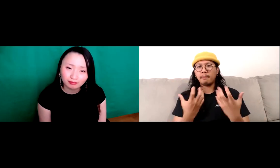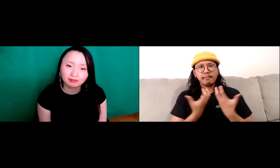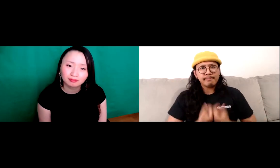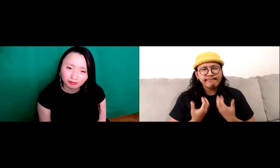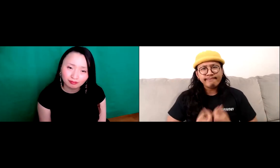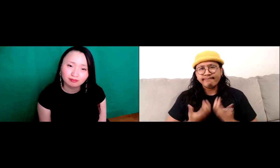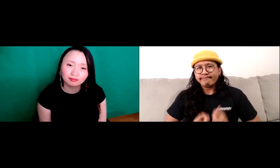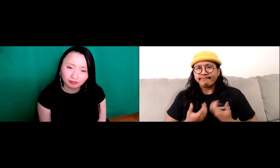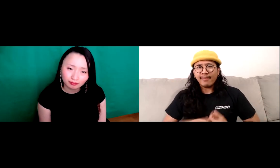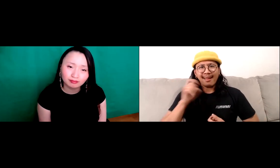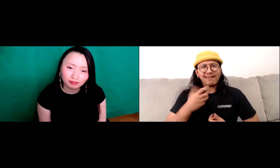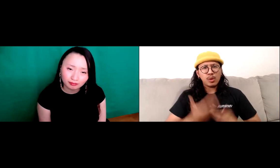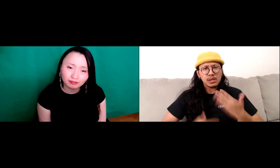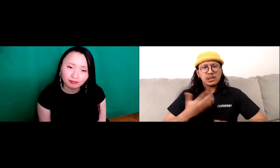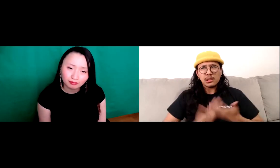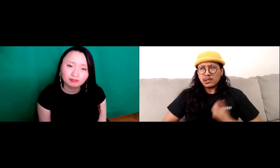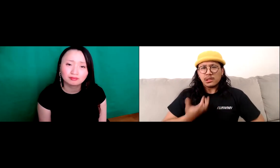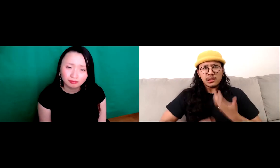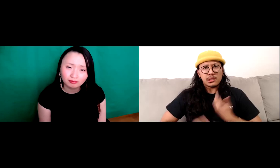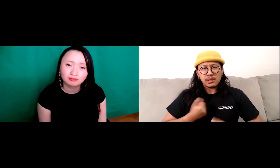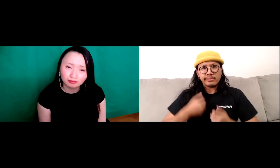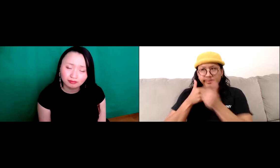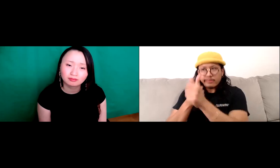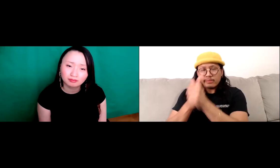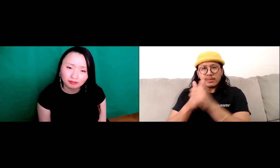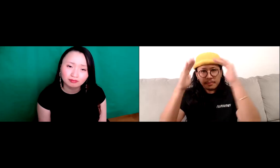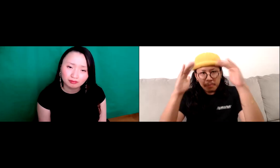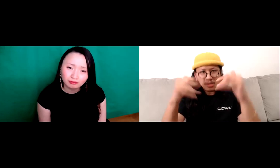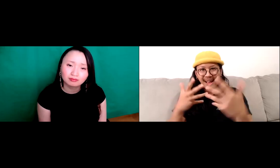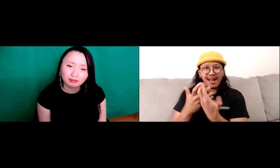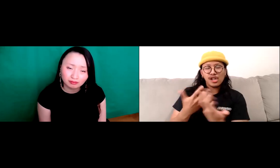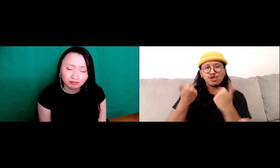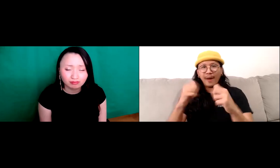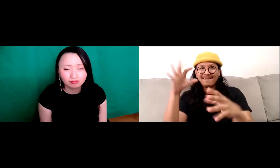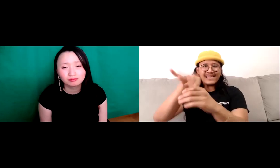by white individuals, and how they have to repress all the feelings and experiences that